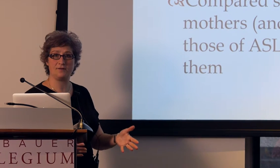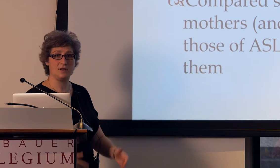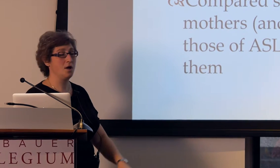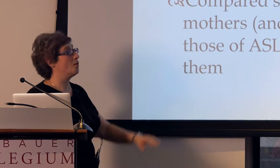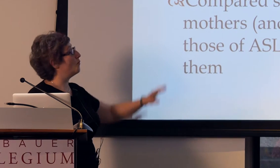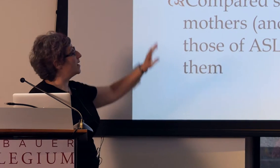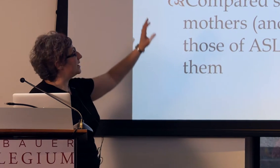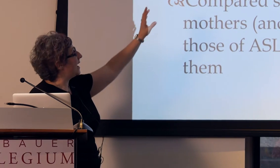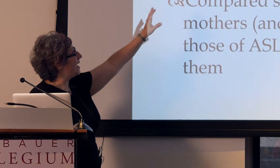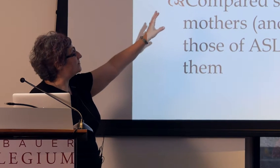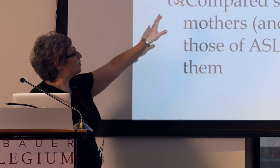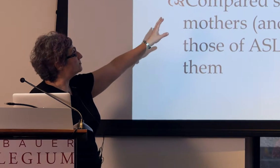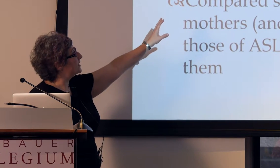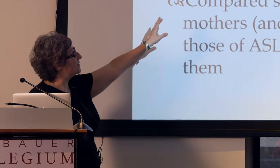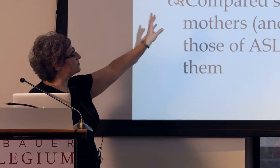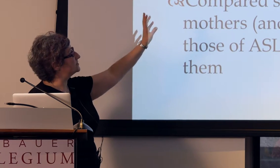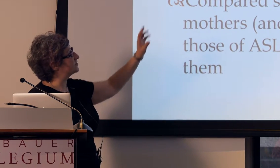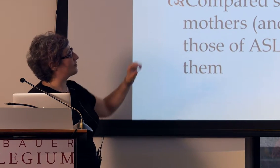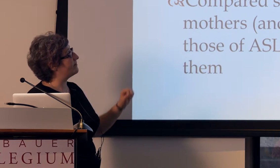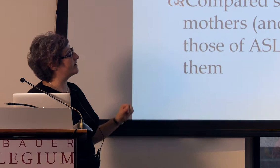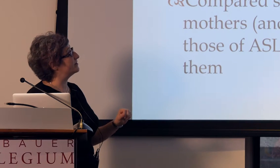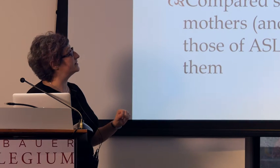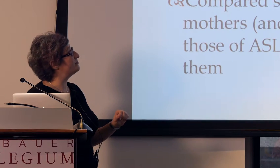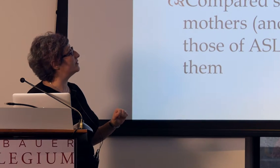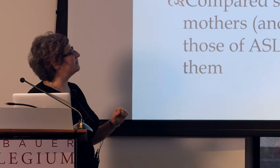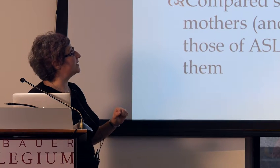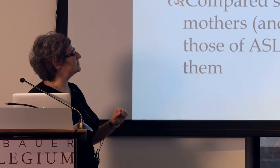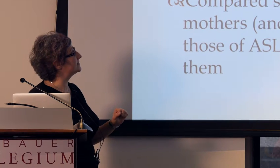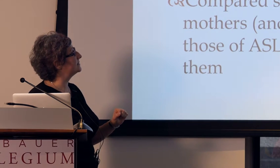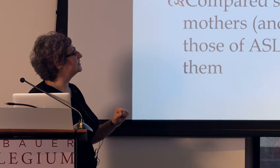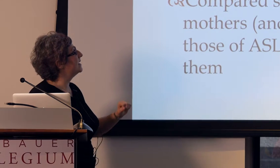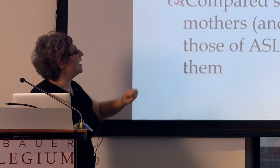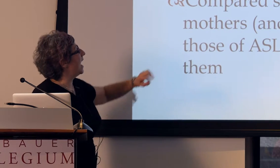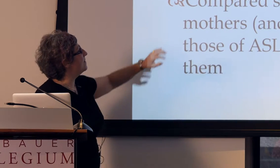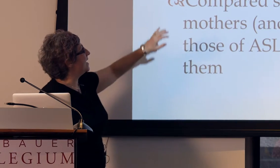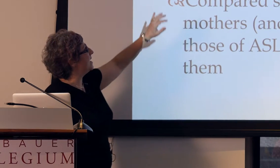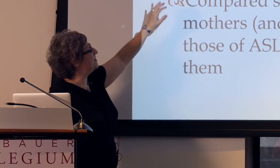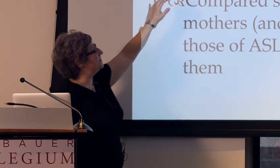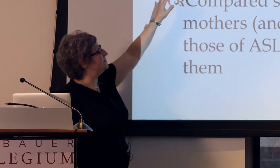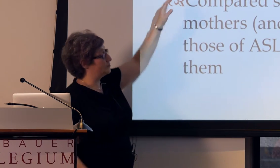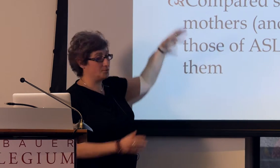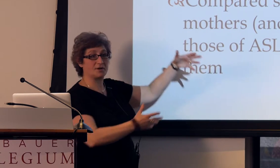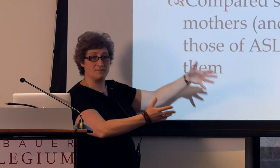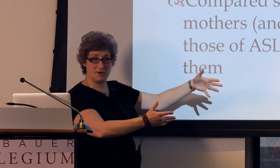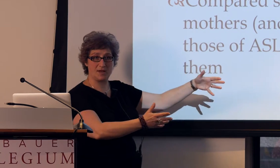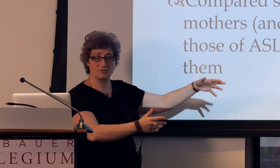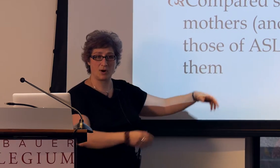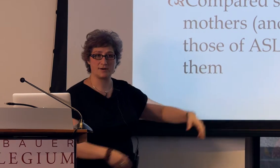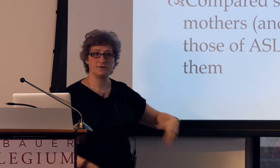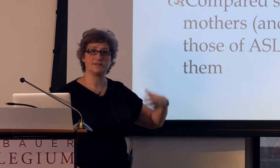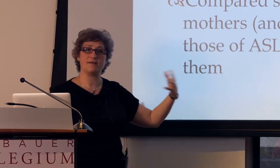We had the homesigners describe very simple events and then, to their communication partners,